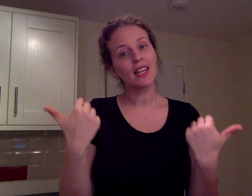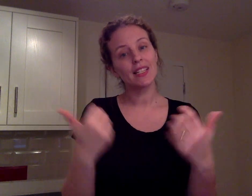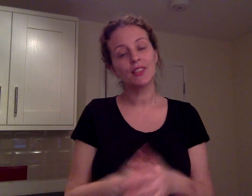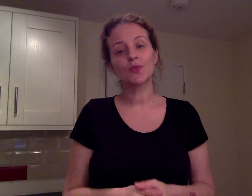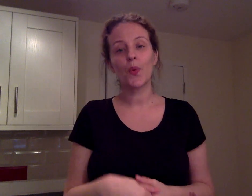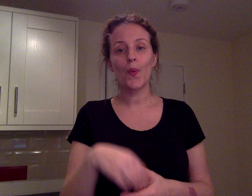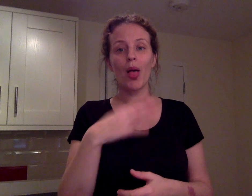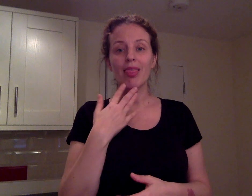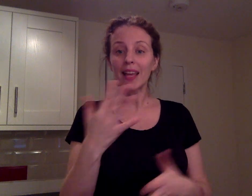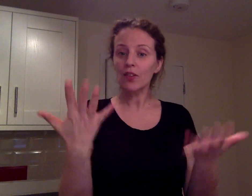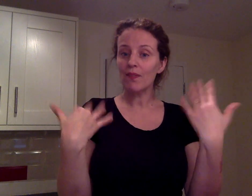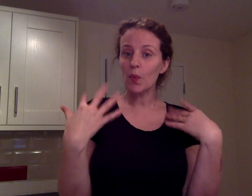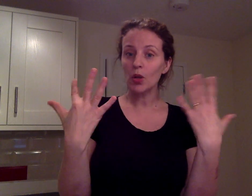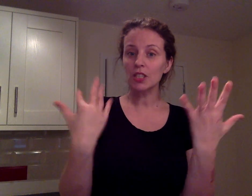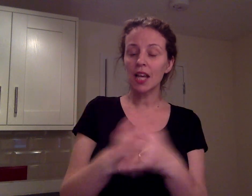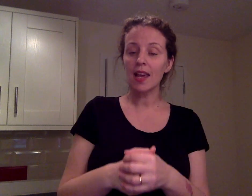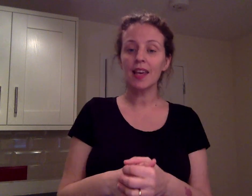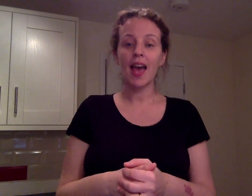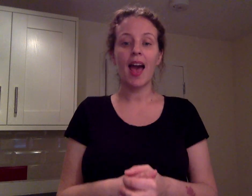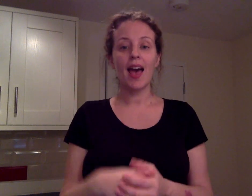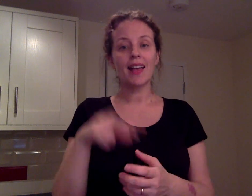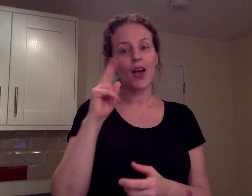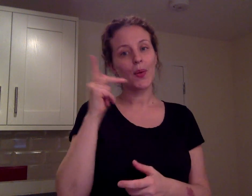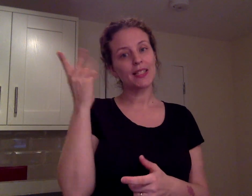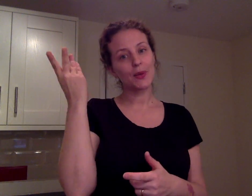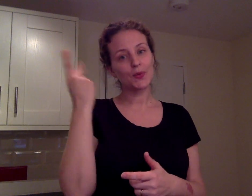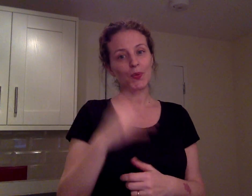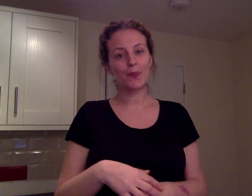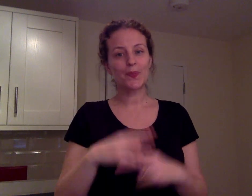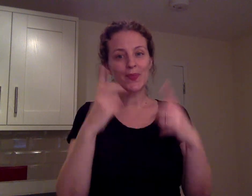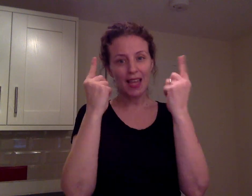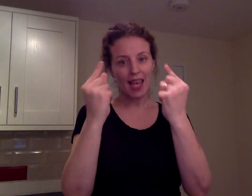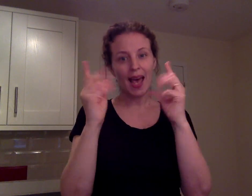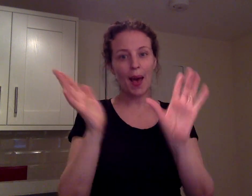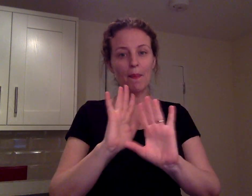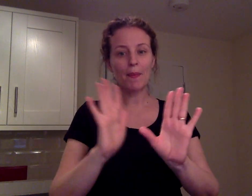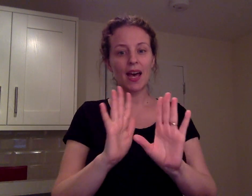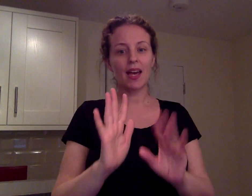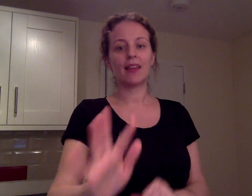Finished, thank you for watching, see you soon, take care.